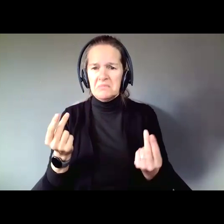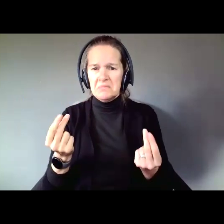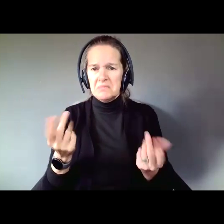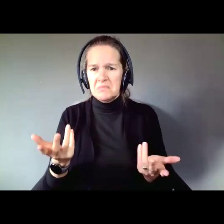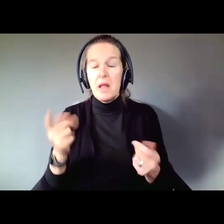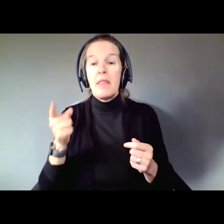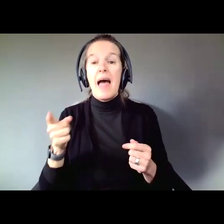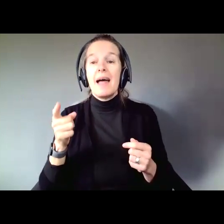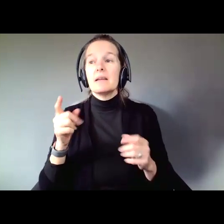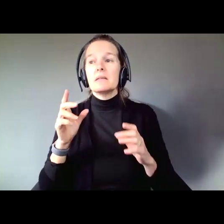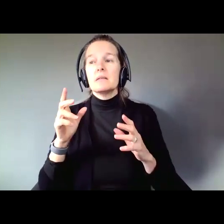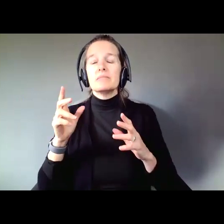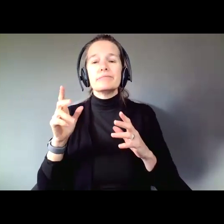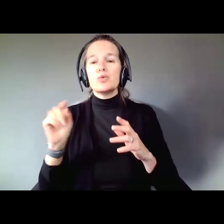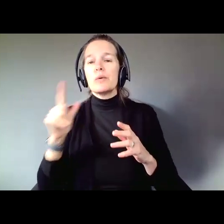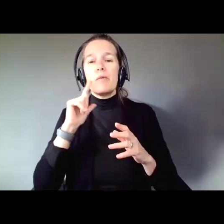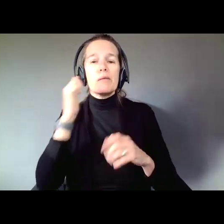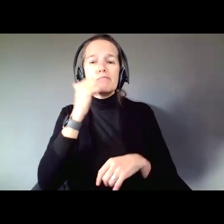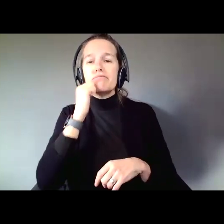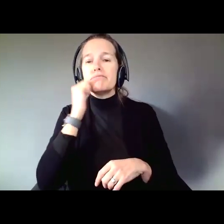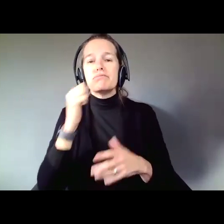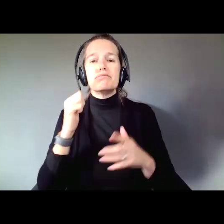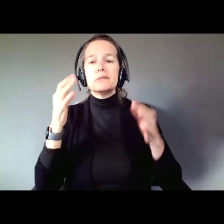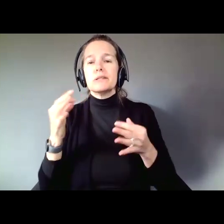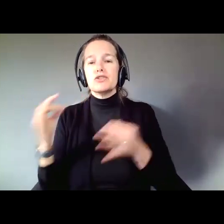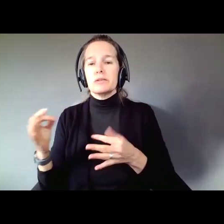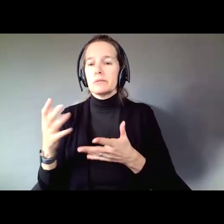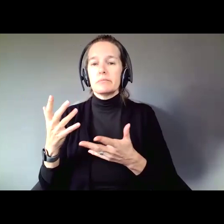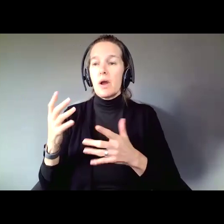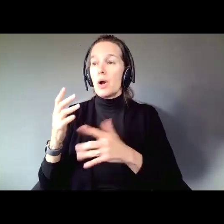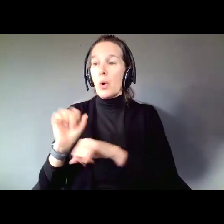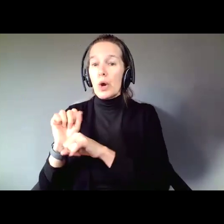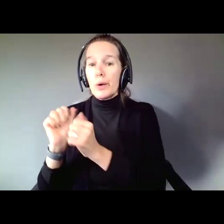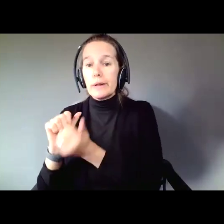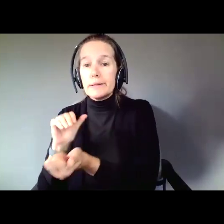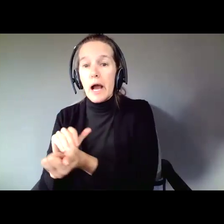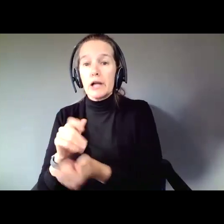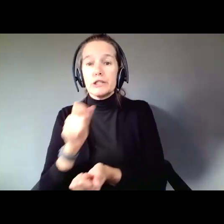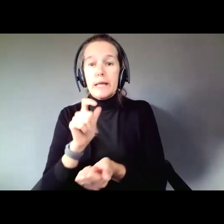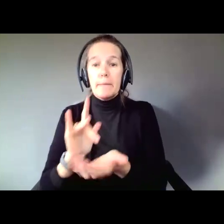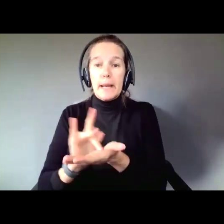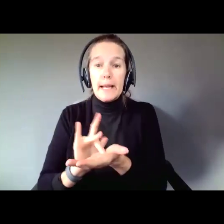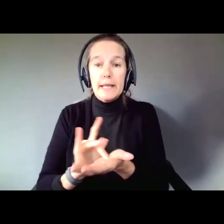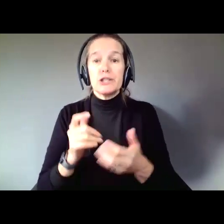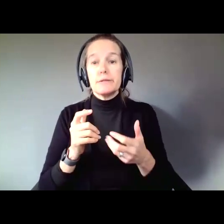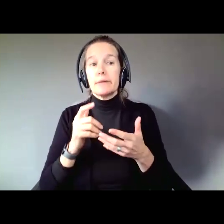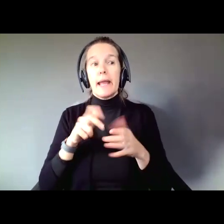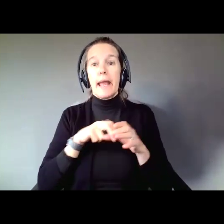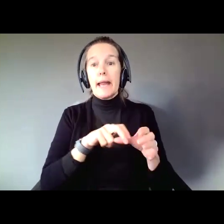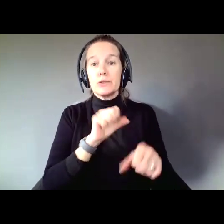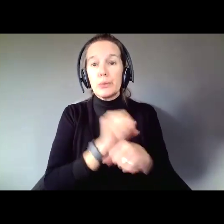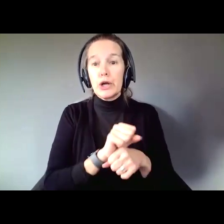decisions. Working with the doctor, taking medication, getting to work, managing transportation,